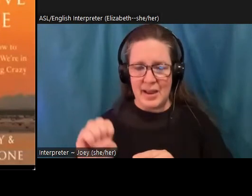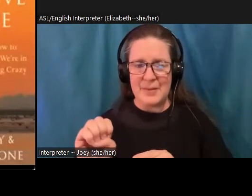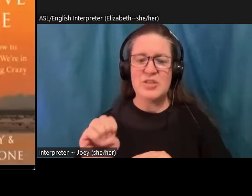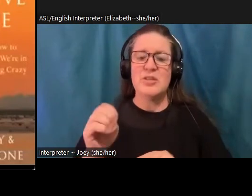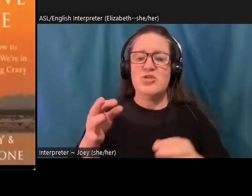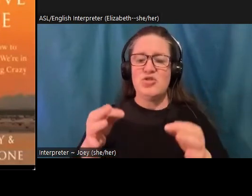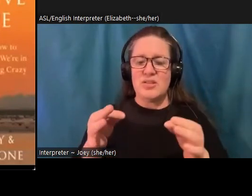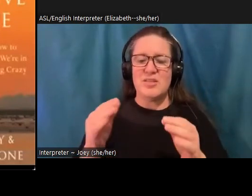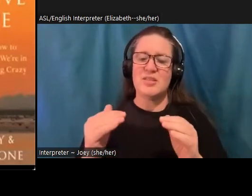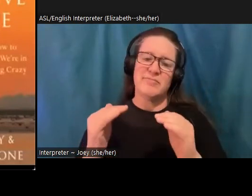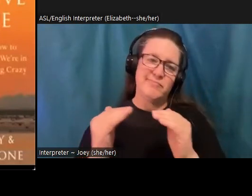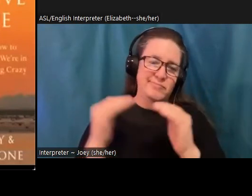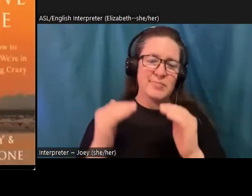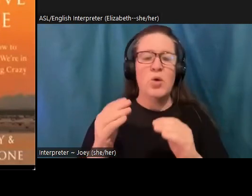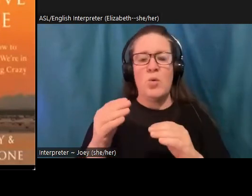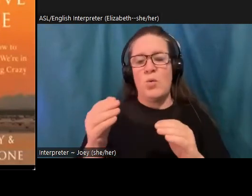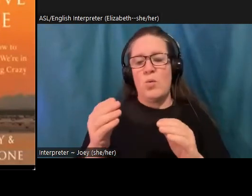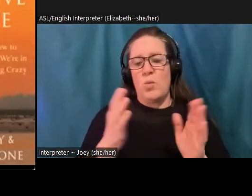justice organizing across generations?